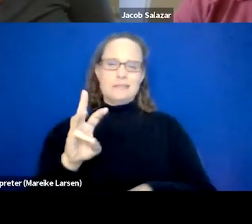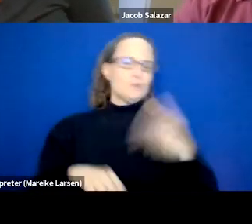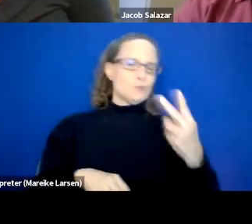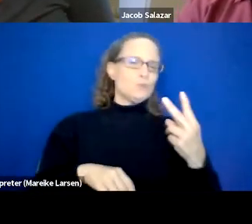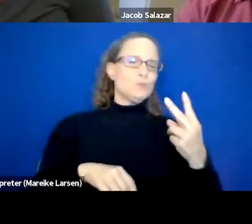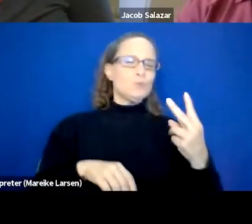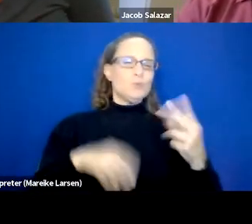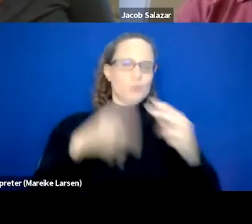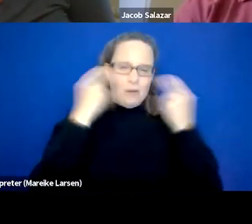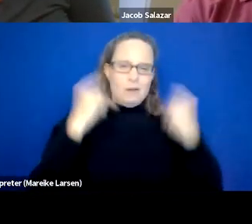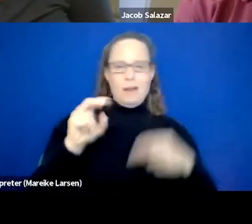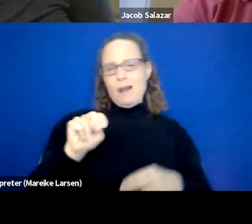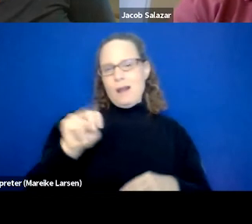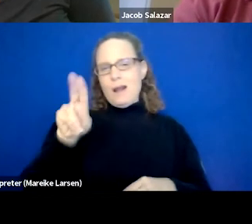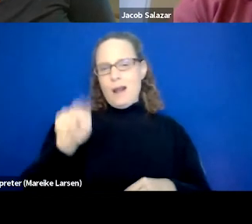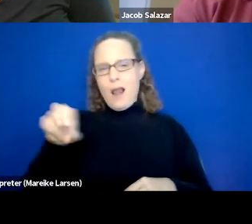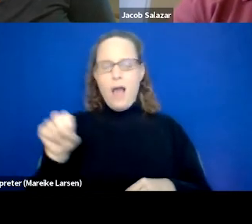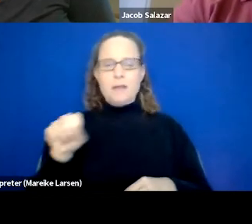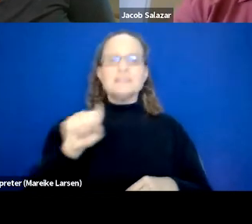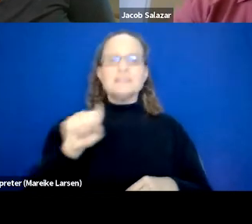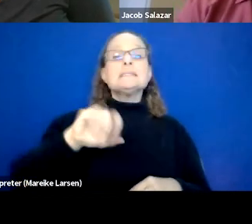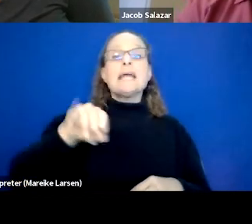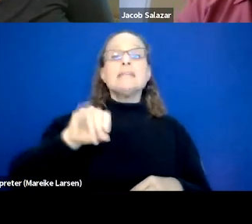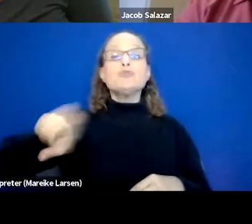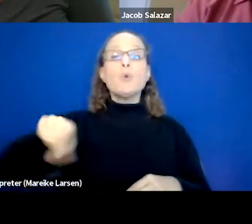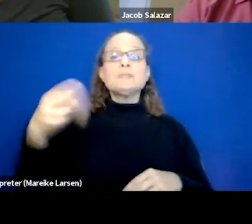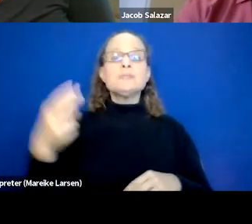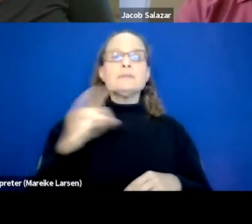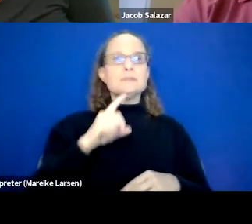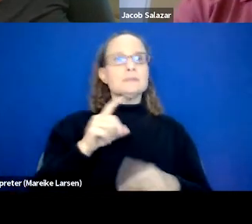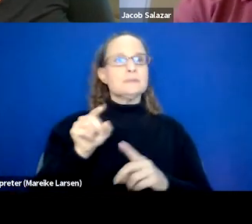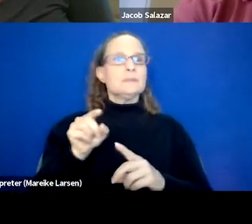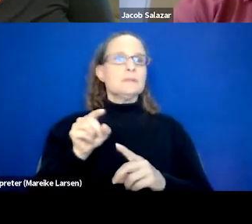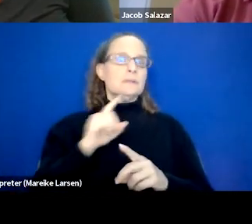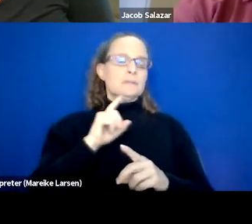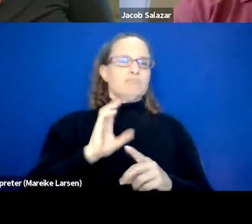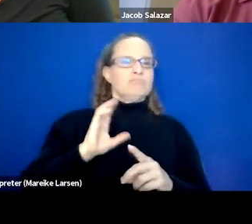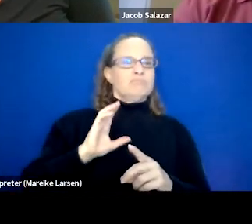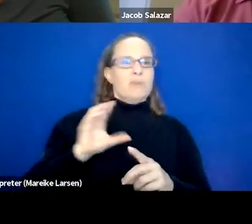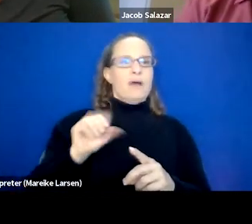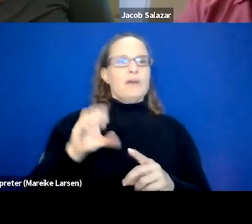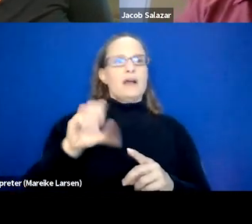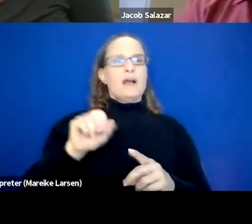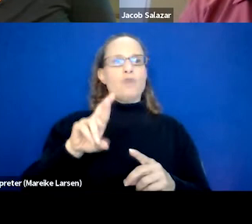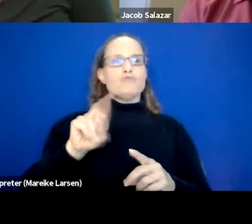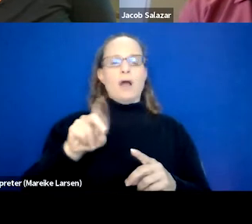of at the time St. Joseph's Carondelet. And they began providing advocacy referrals